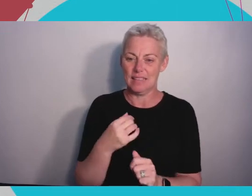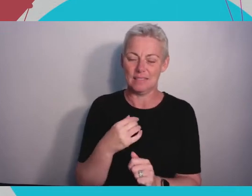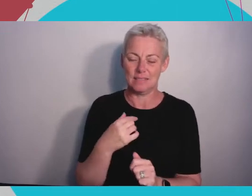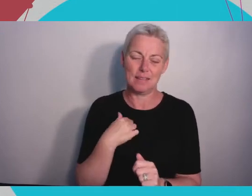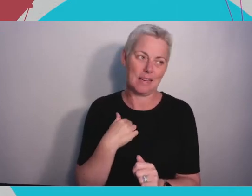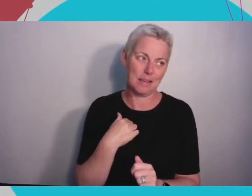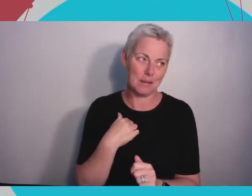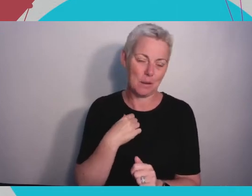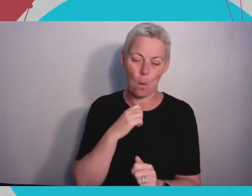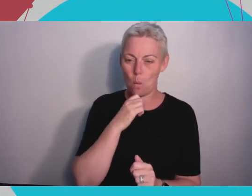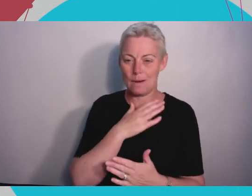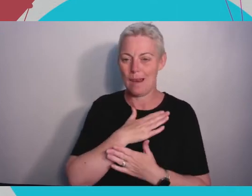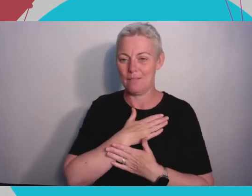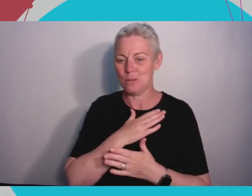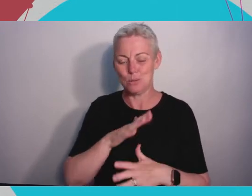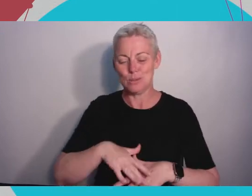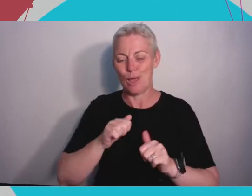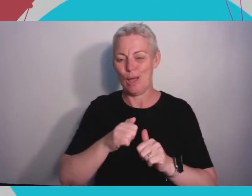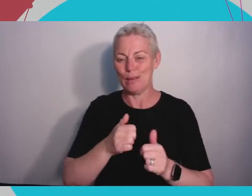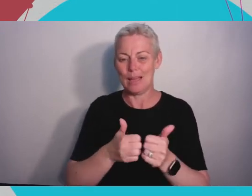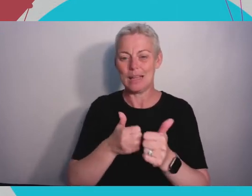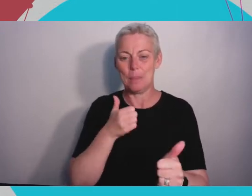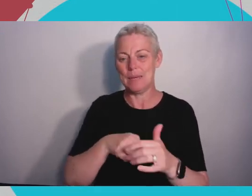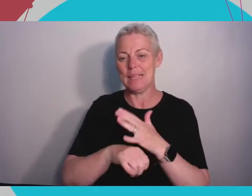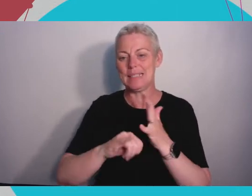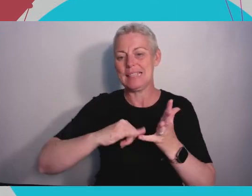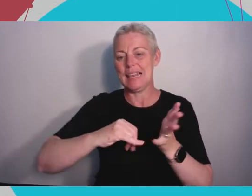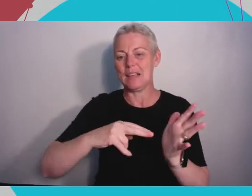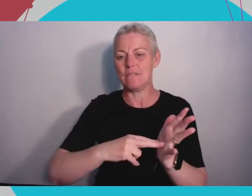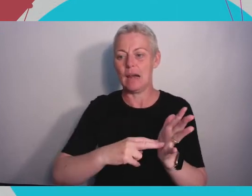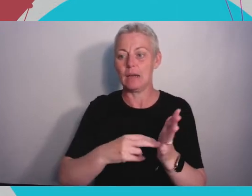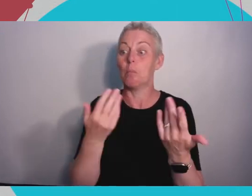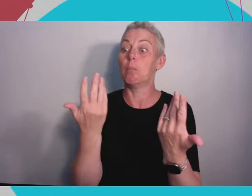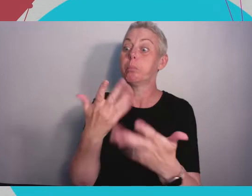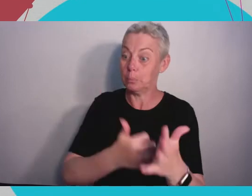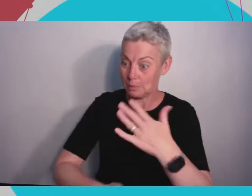And so that was that was very exciting. So yeah the companies that inspire me most are